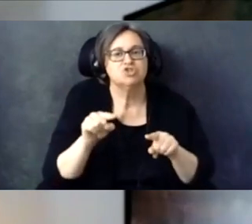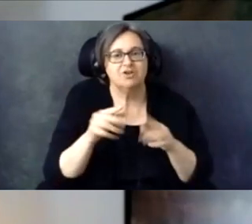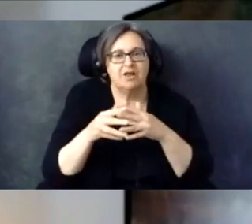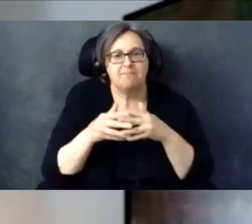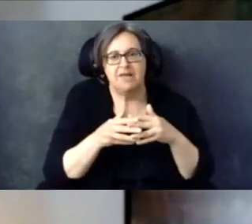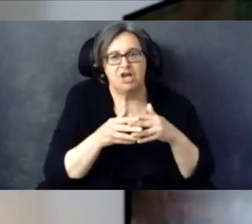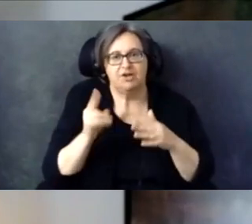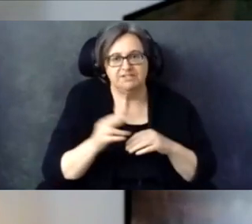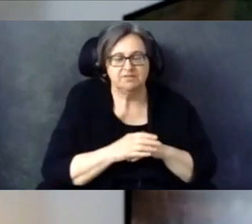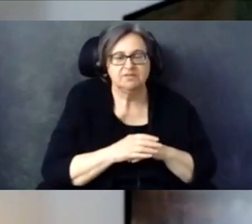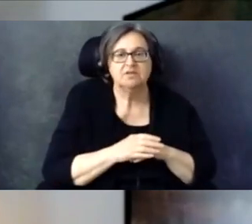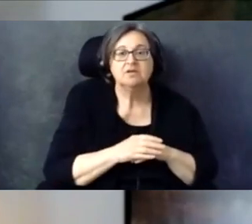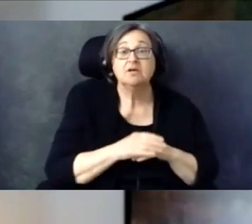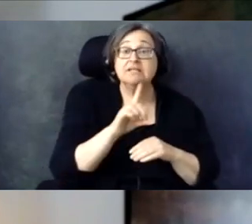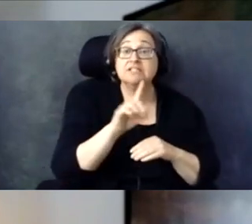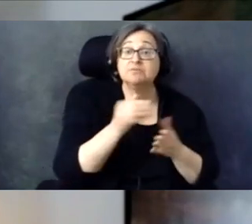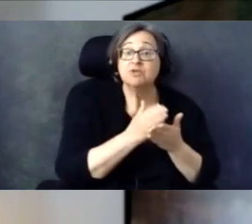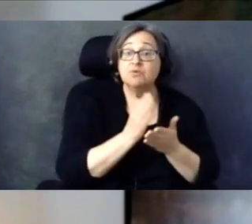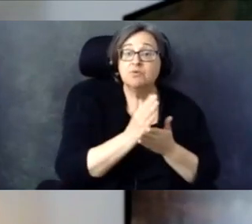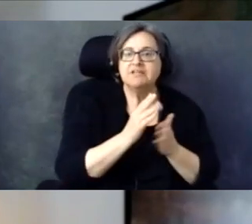Disability rights are civil and human rights.